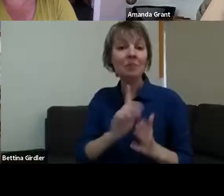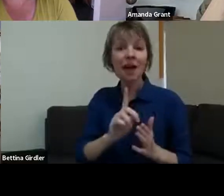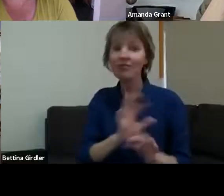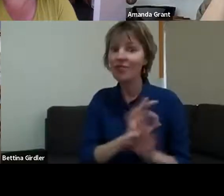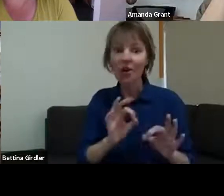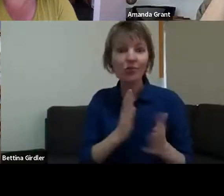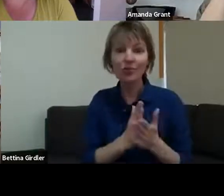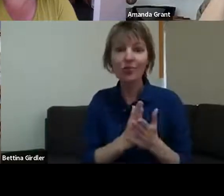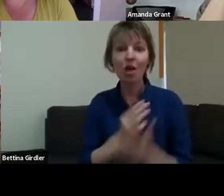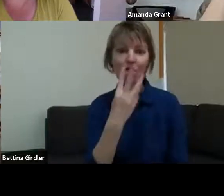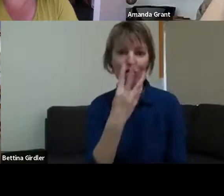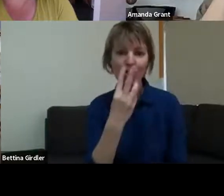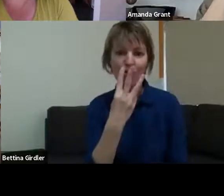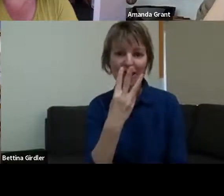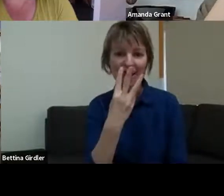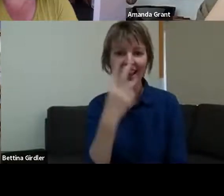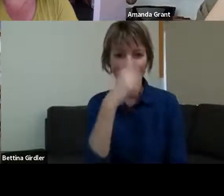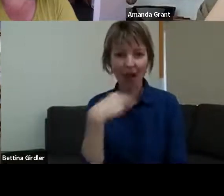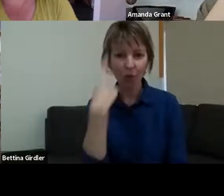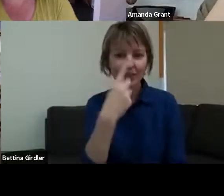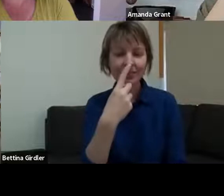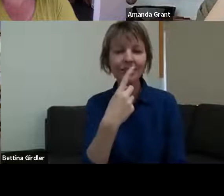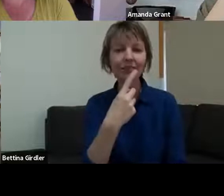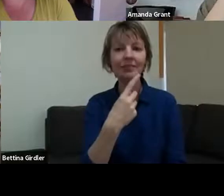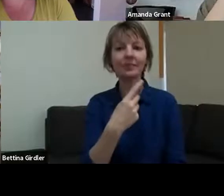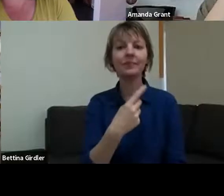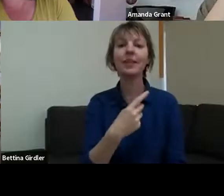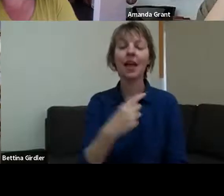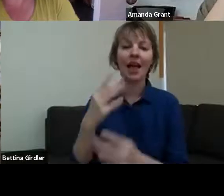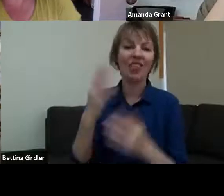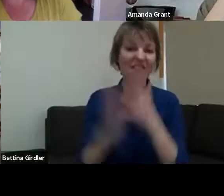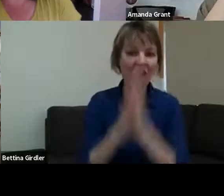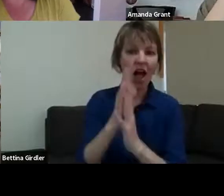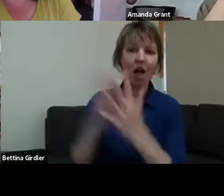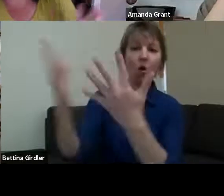fronts come at us... But, anyway, that's, I suppose, a bit of context